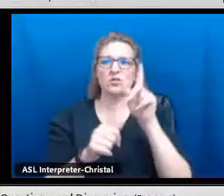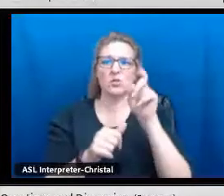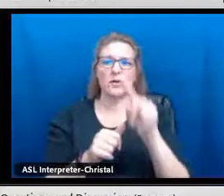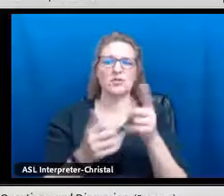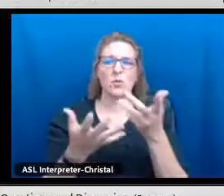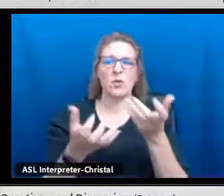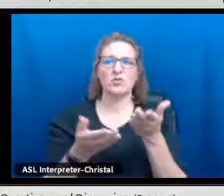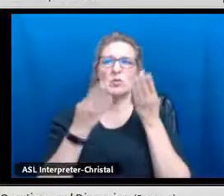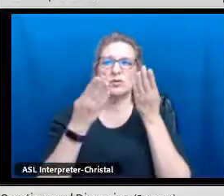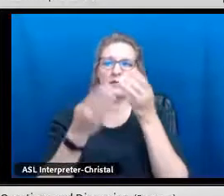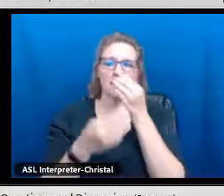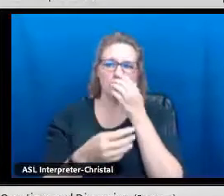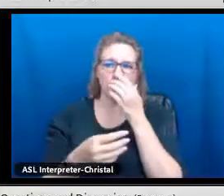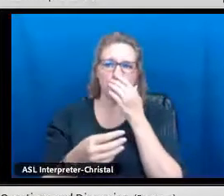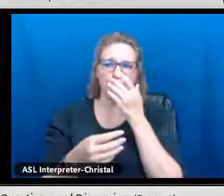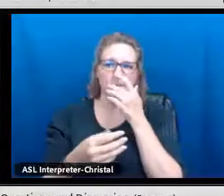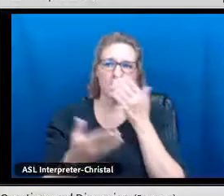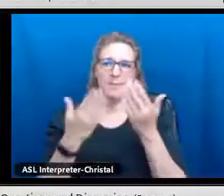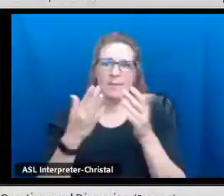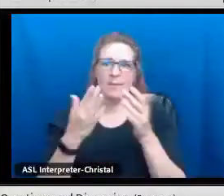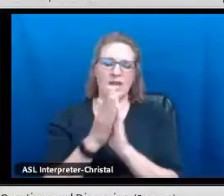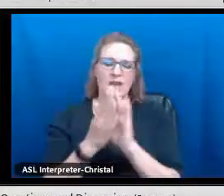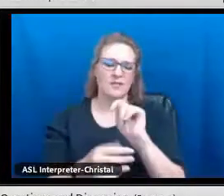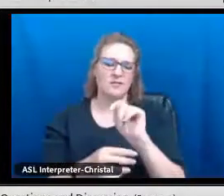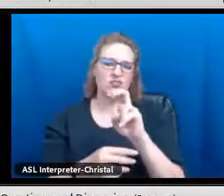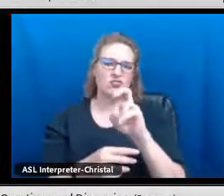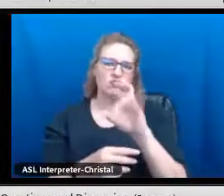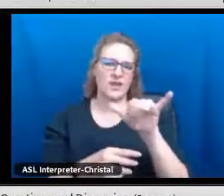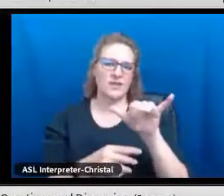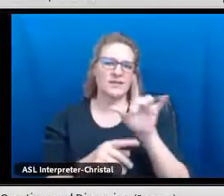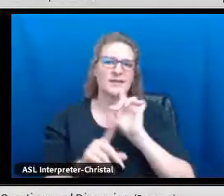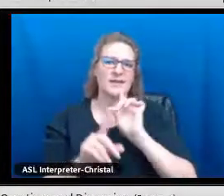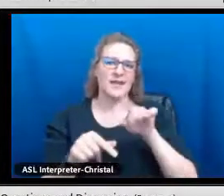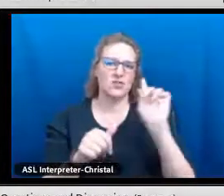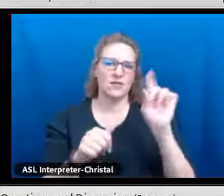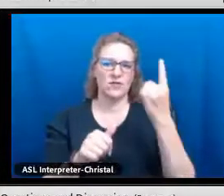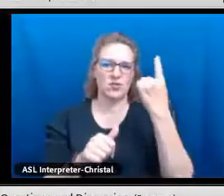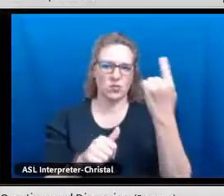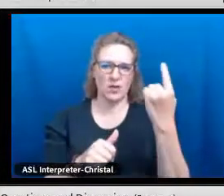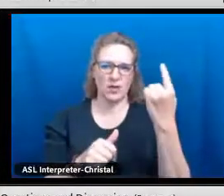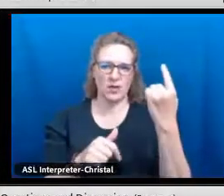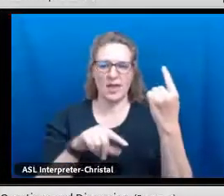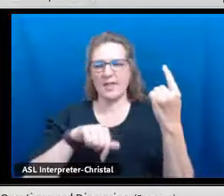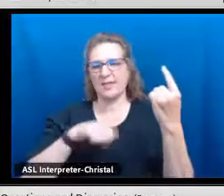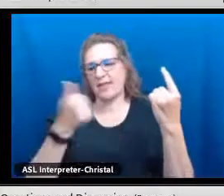The first question that I want to present to the panelists and maybe I could ask Tracey